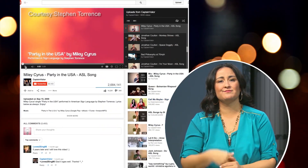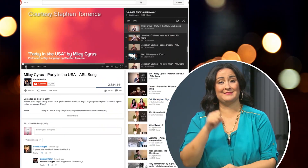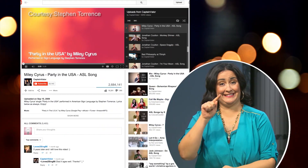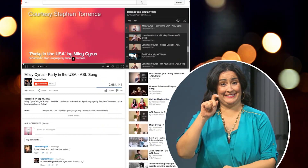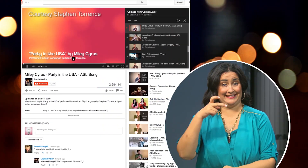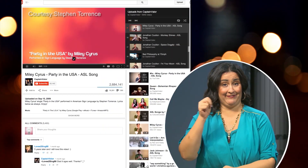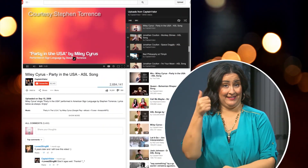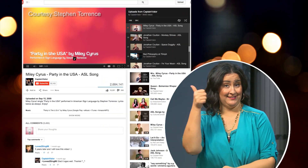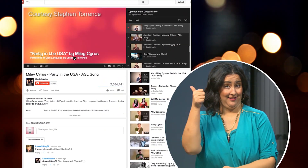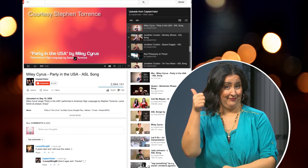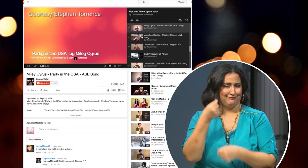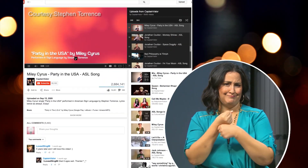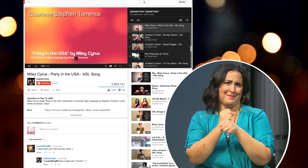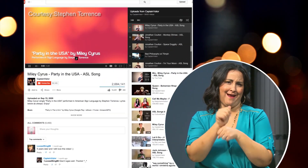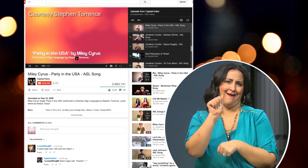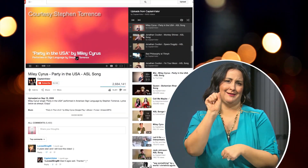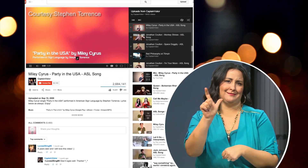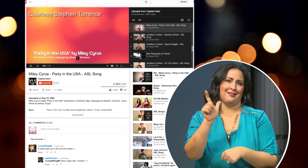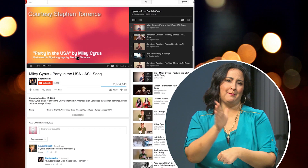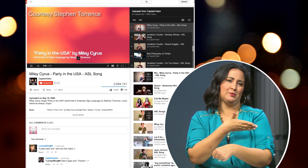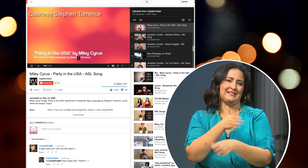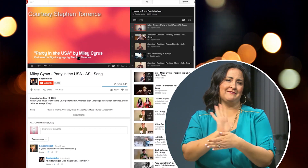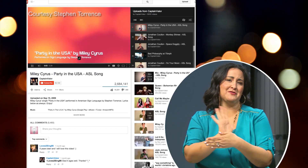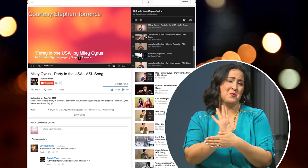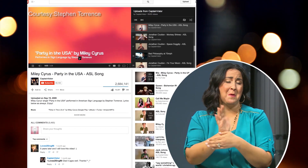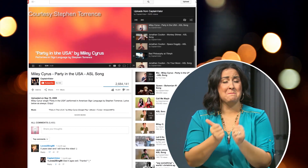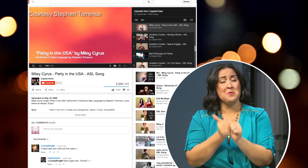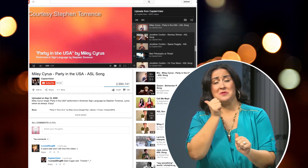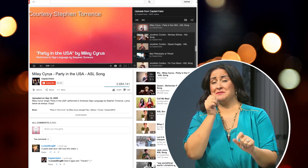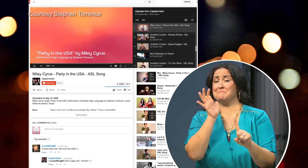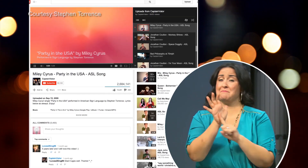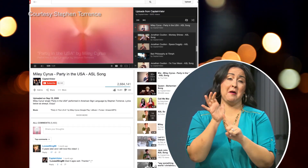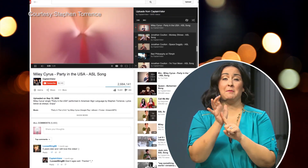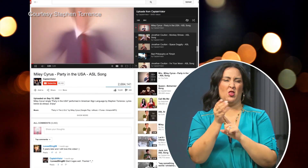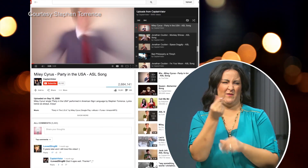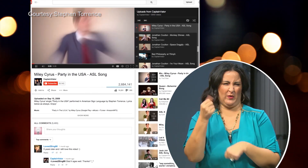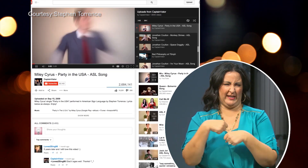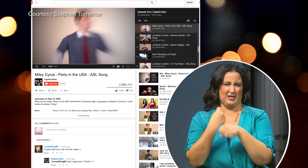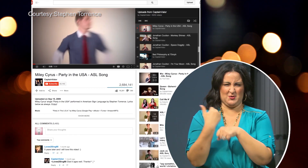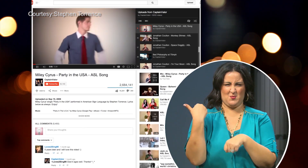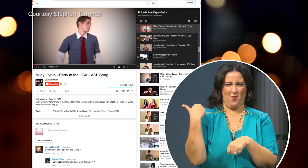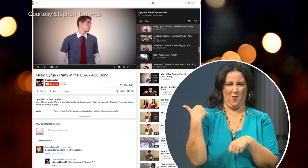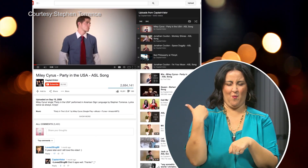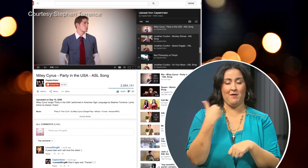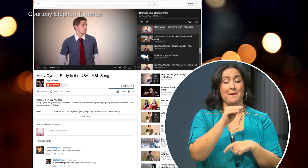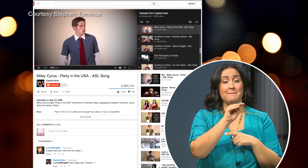Stephen is known for creating music videos in ASL. His most popular one was shot a few